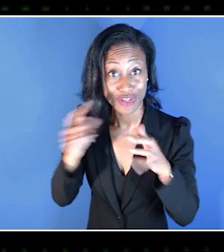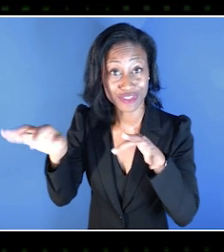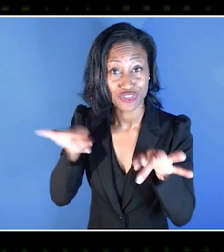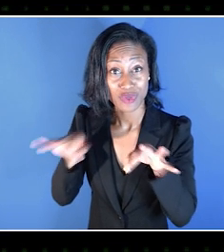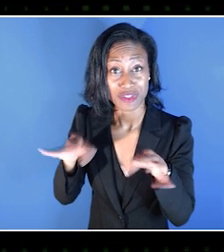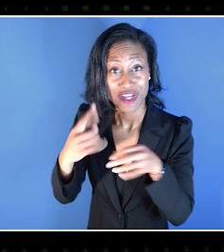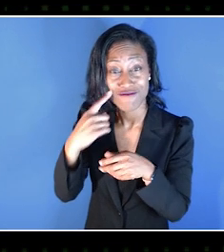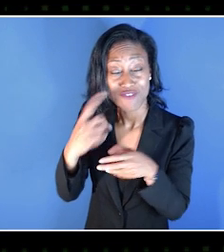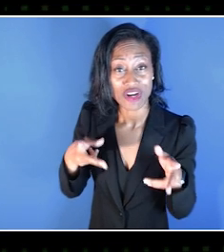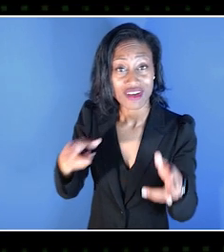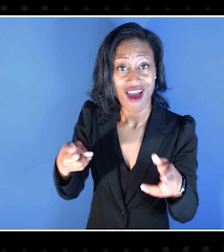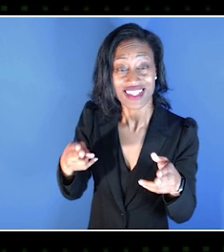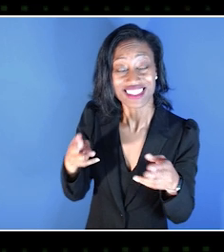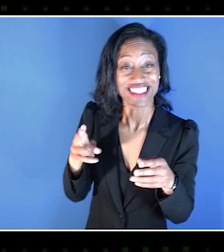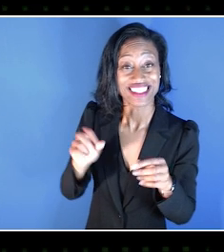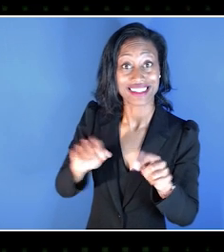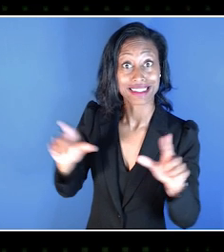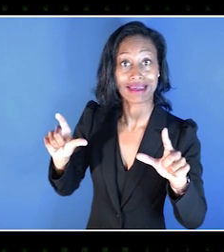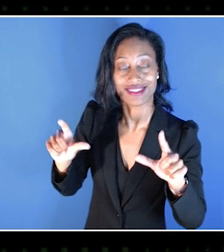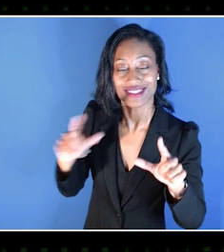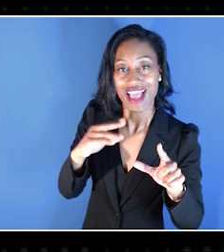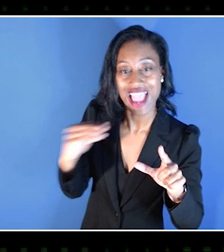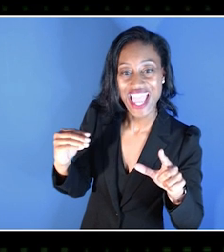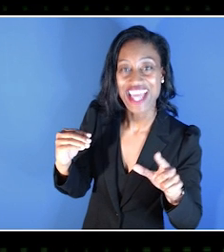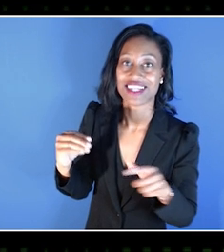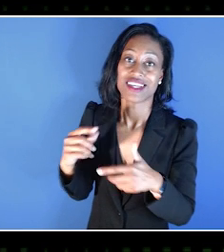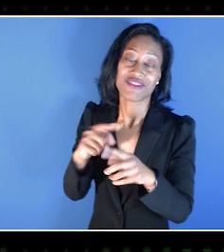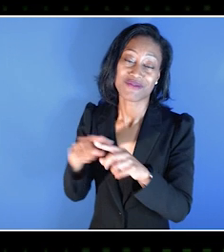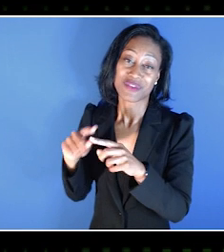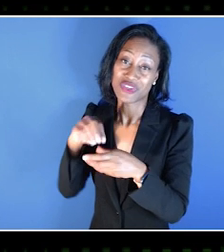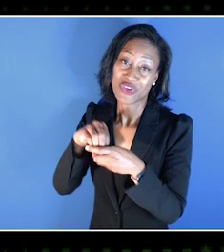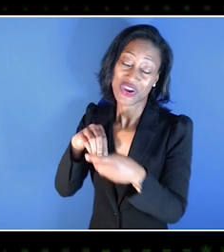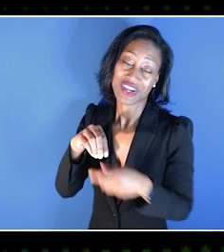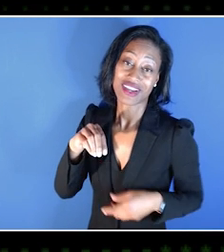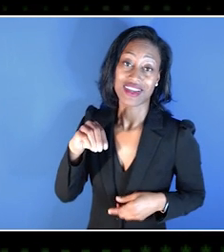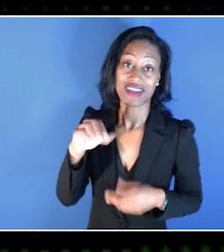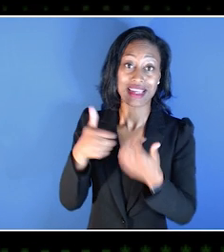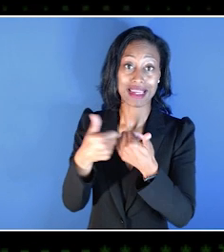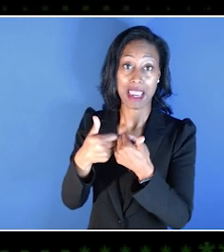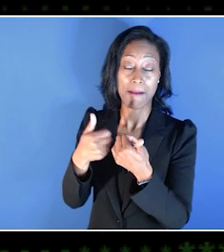for cutscenes and in-game events, and when you first go into a scene, you're offered